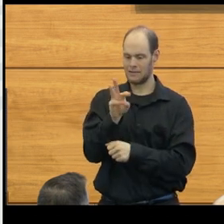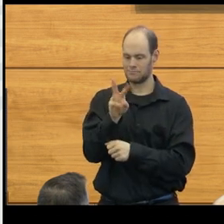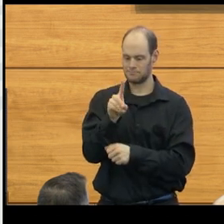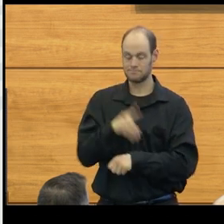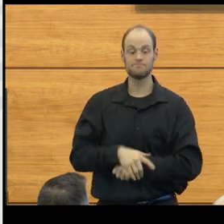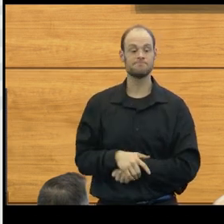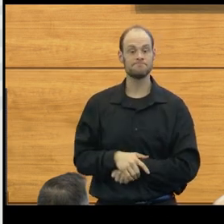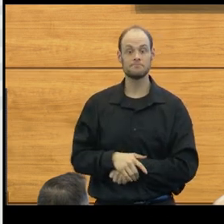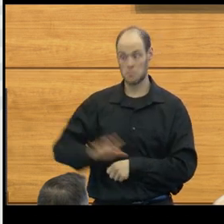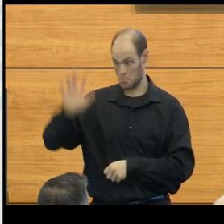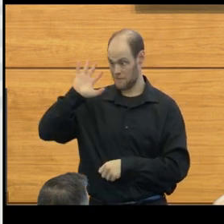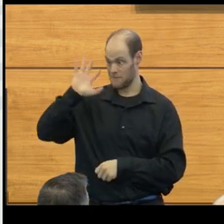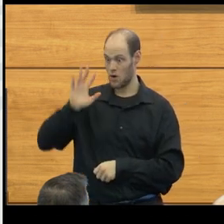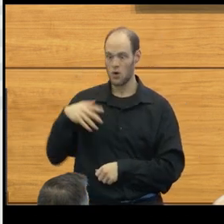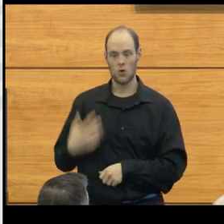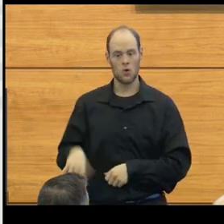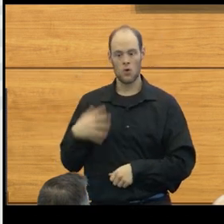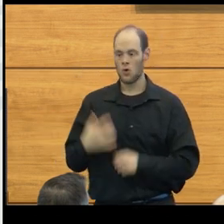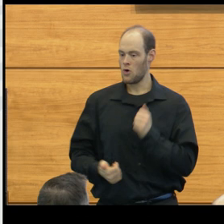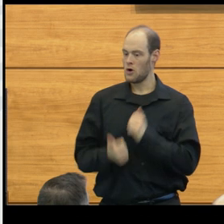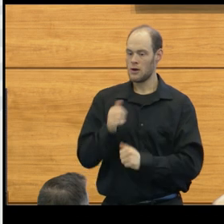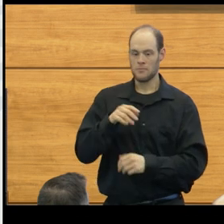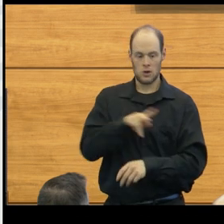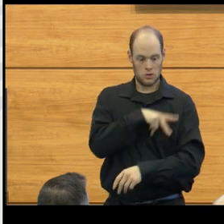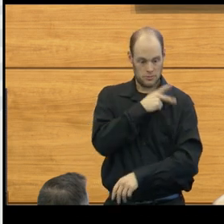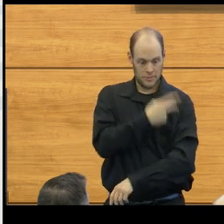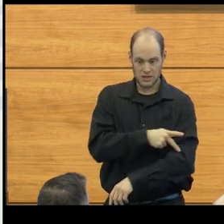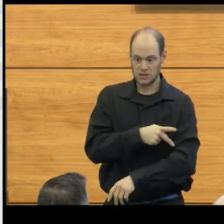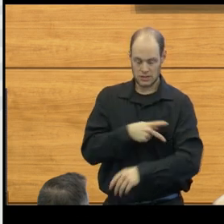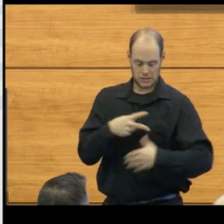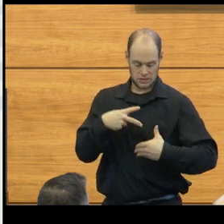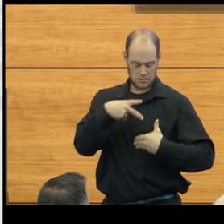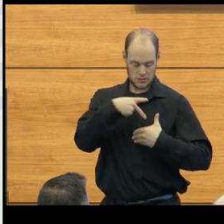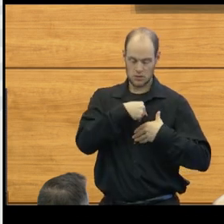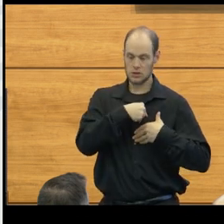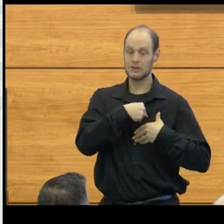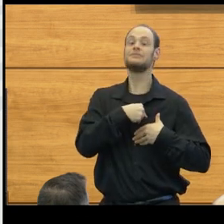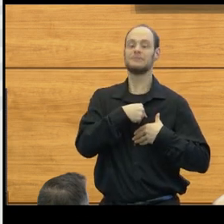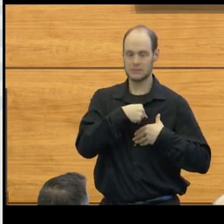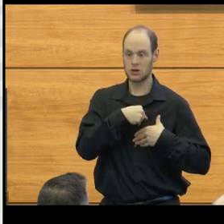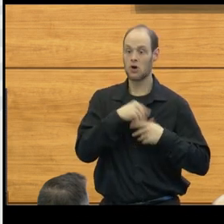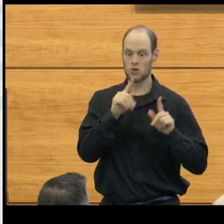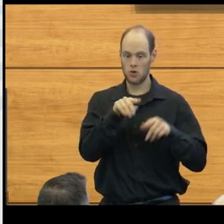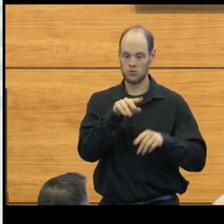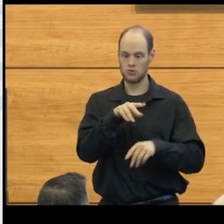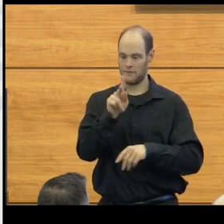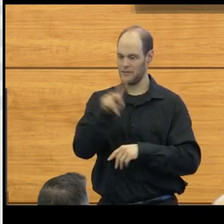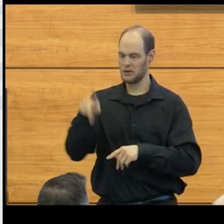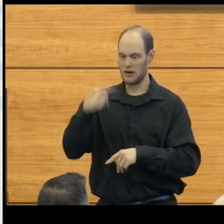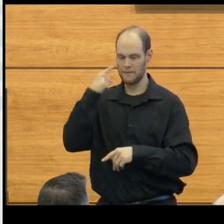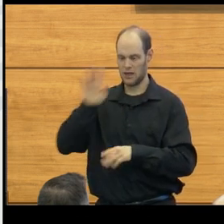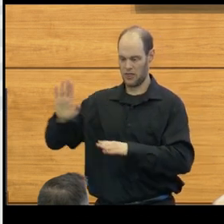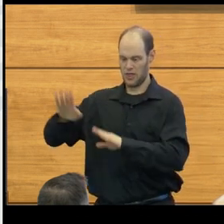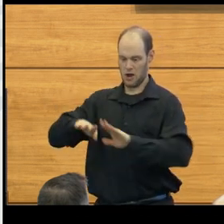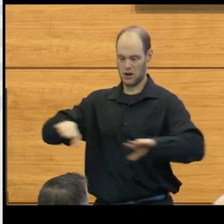Initially, the majority of patients that were getting shunts had to go to Children's Hospital of Philadelphia,